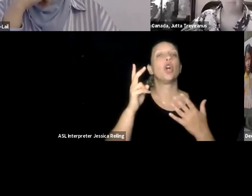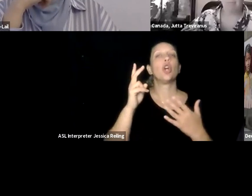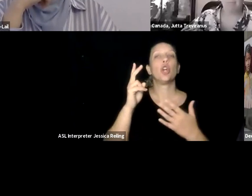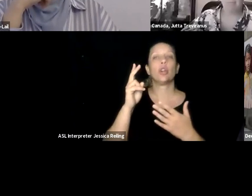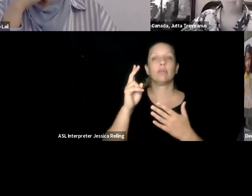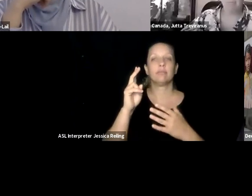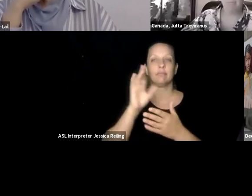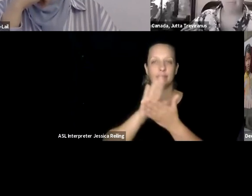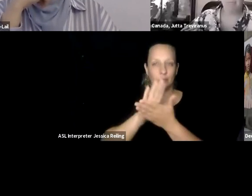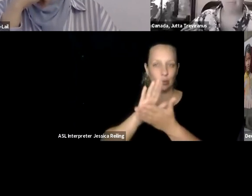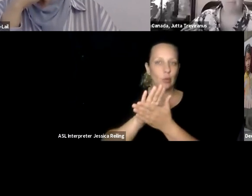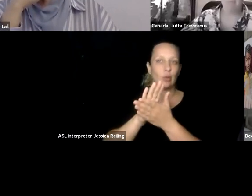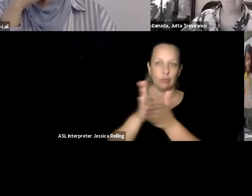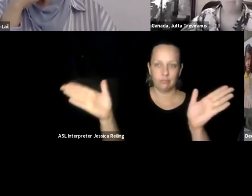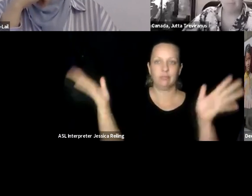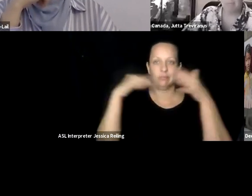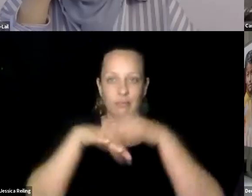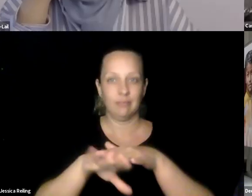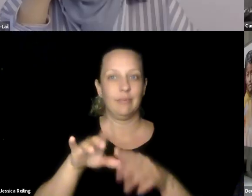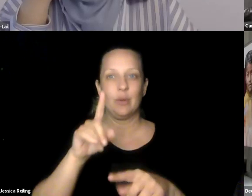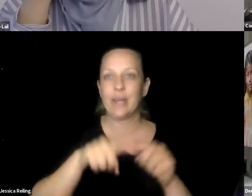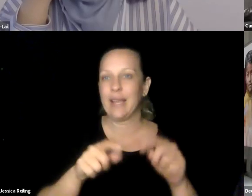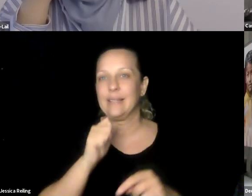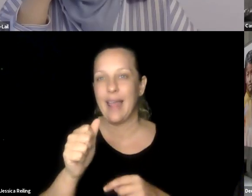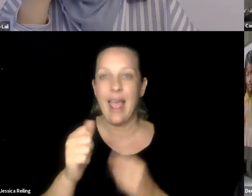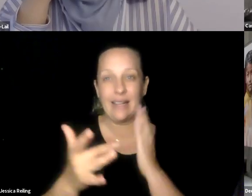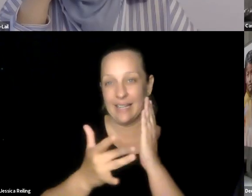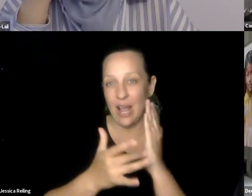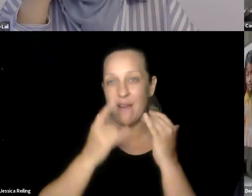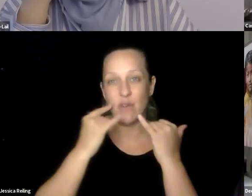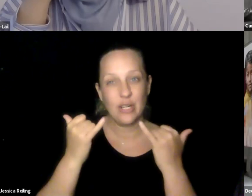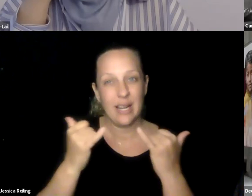today's leadership briefing on universities at the forefront of